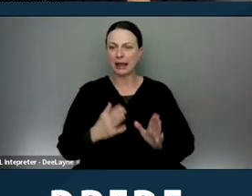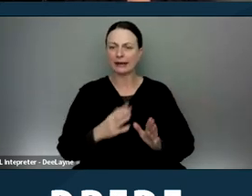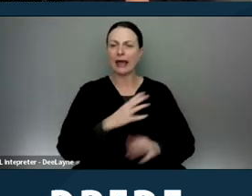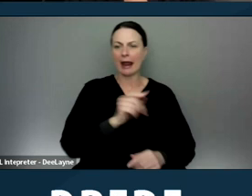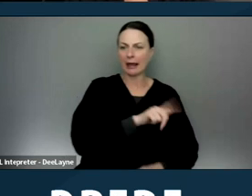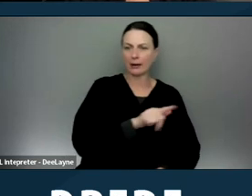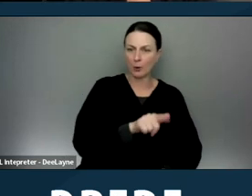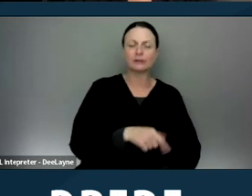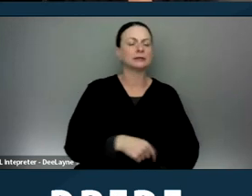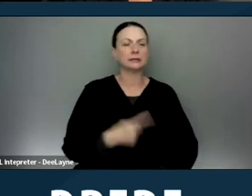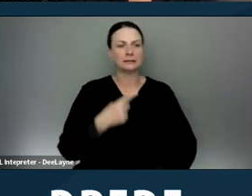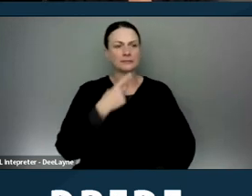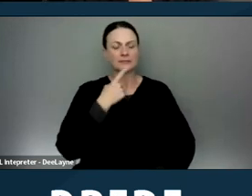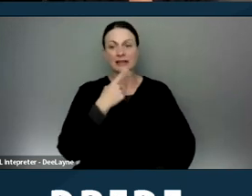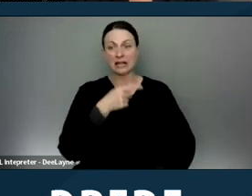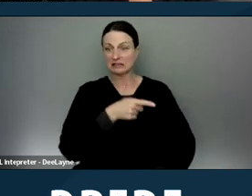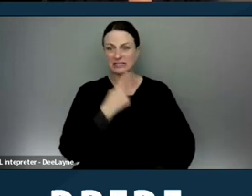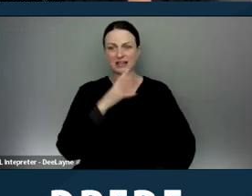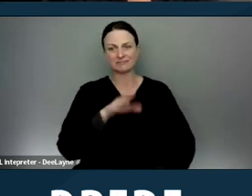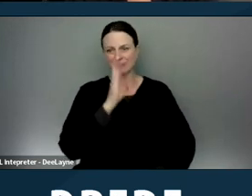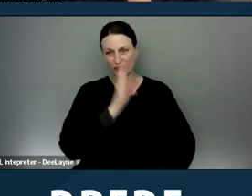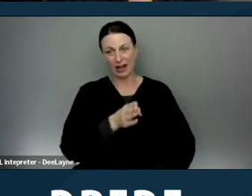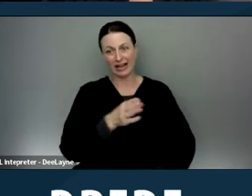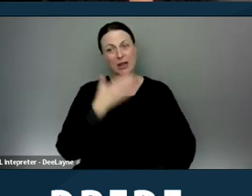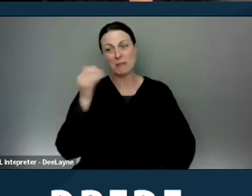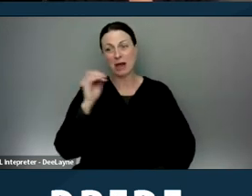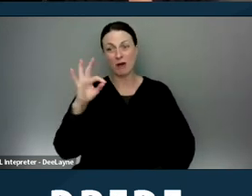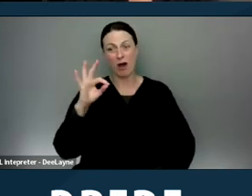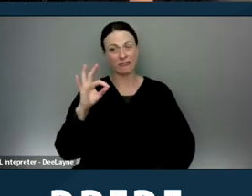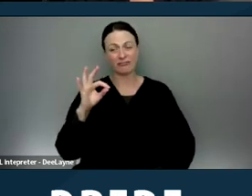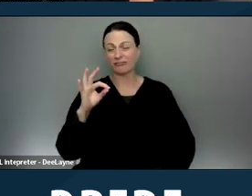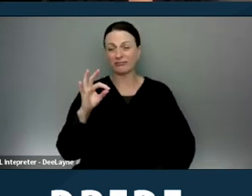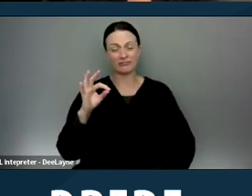And he said to her, "Frankly, you are better off after properties